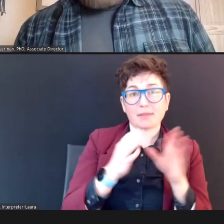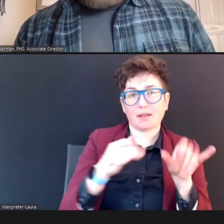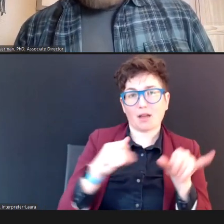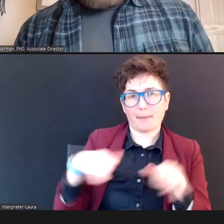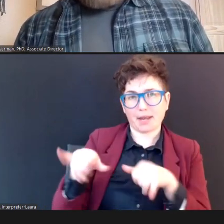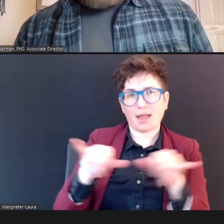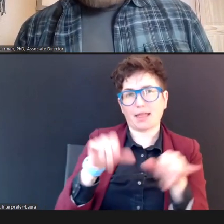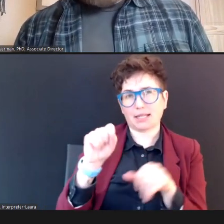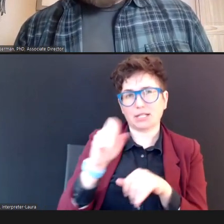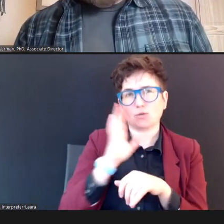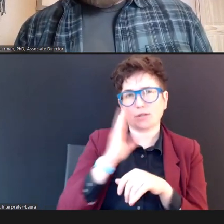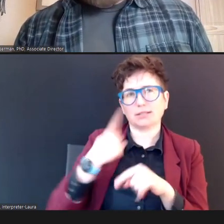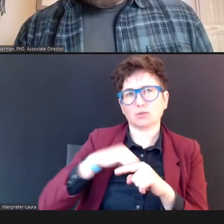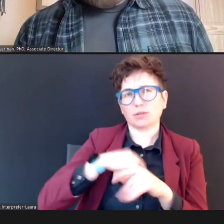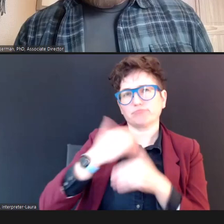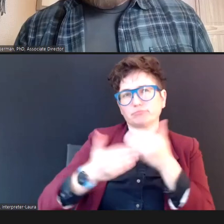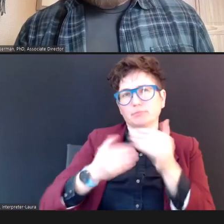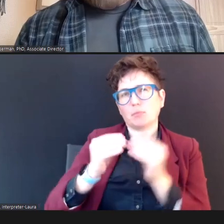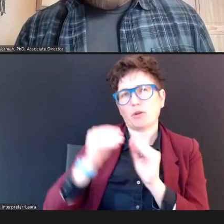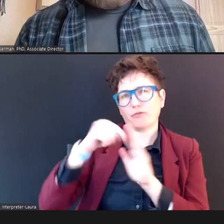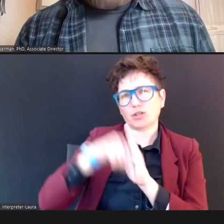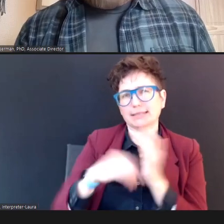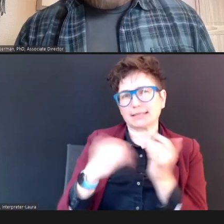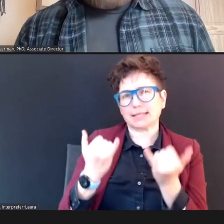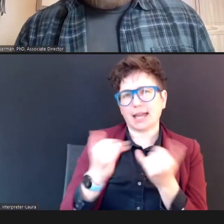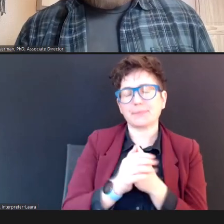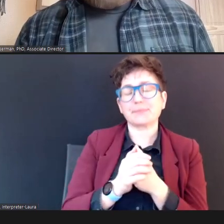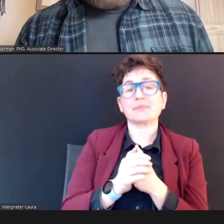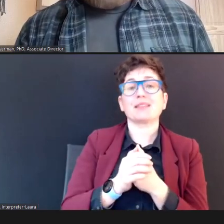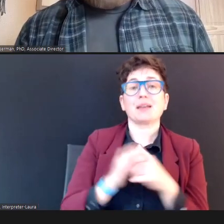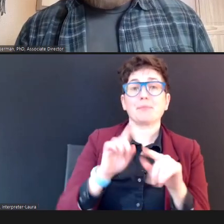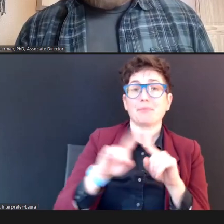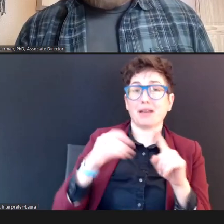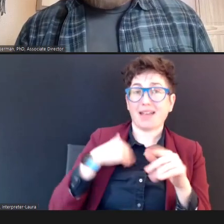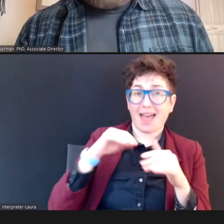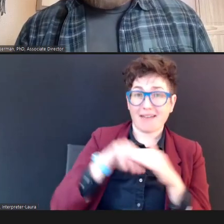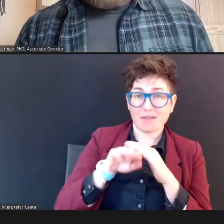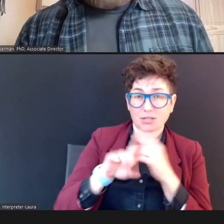But having access to both -- as William mentioned -- a pediatric